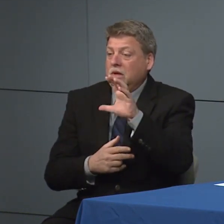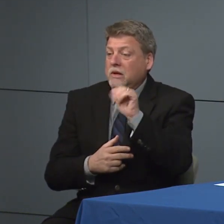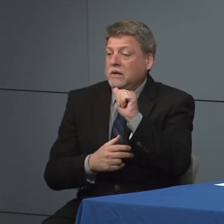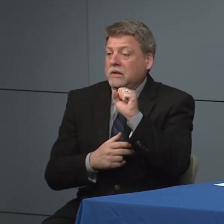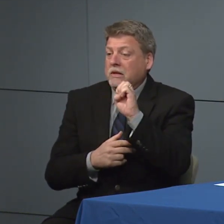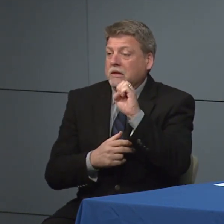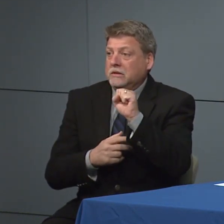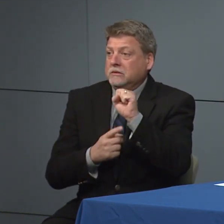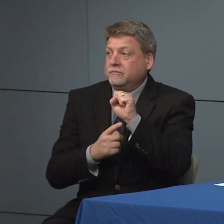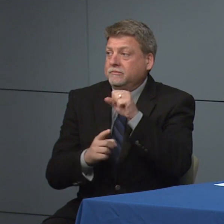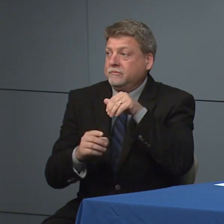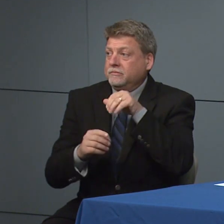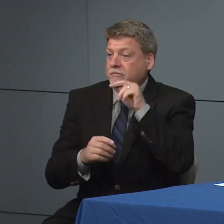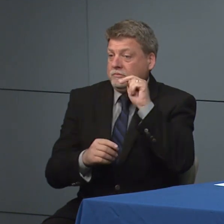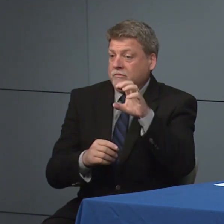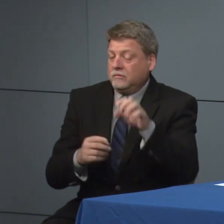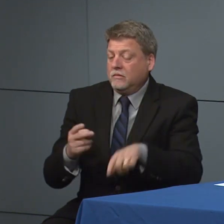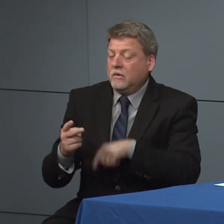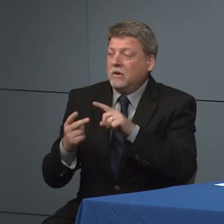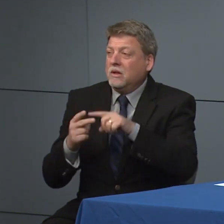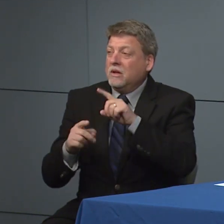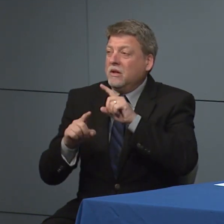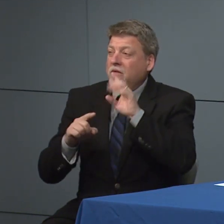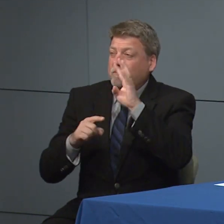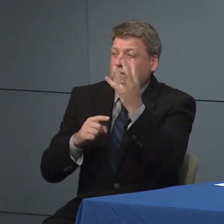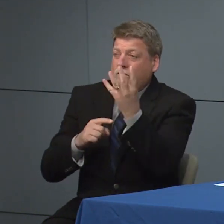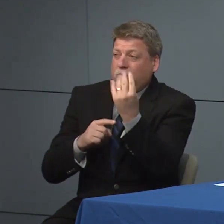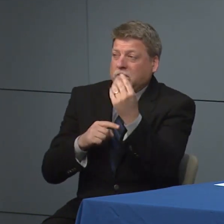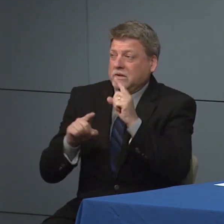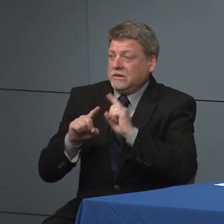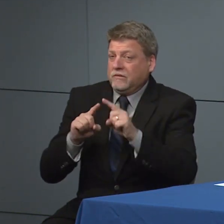North Carolina in 14 different counties are state lab